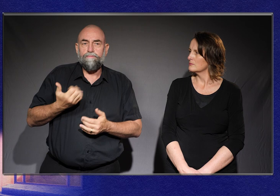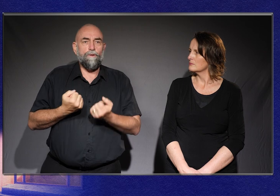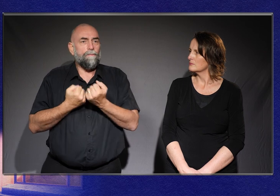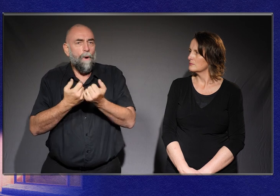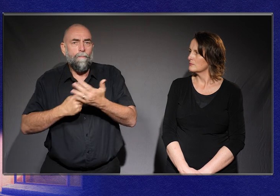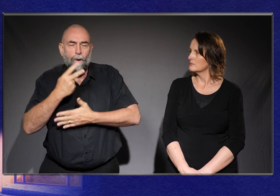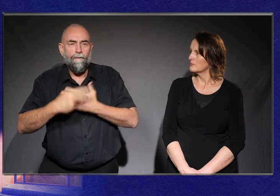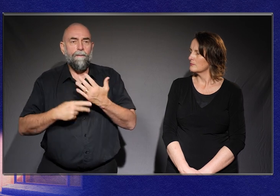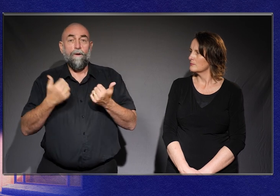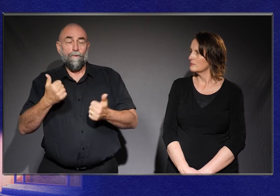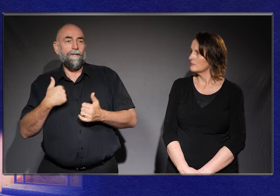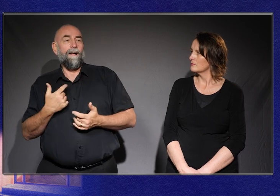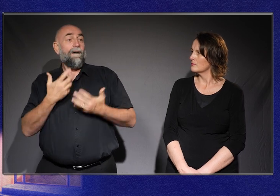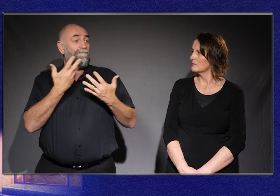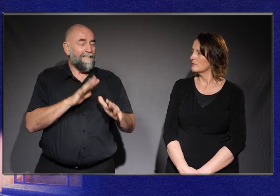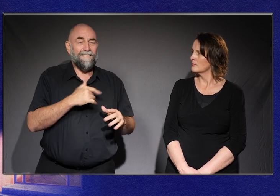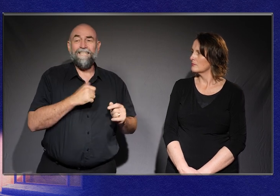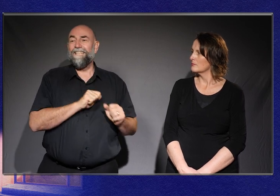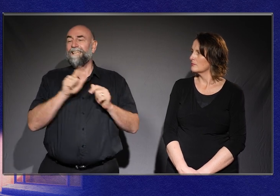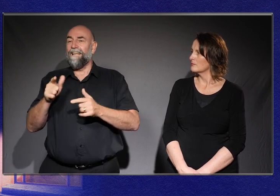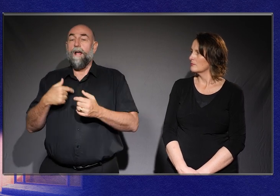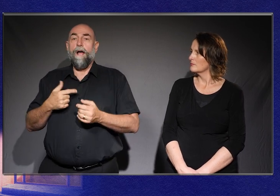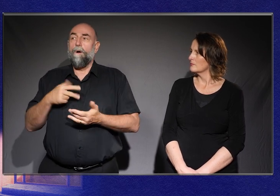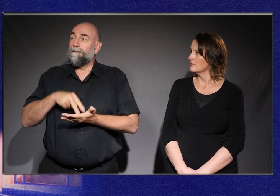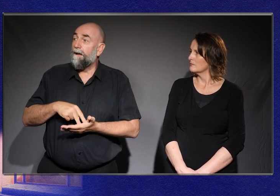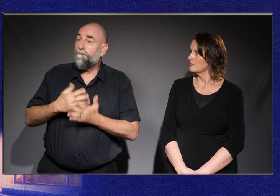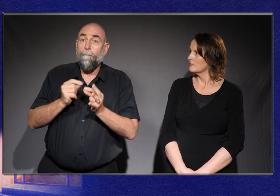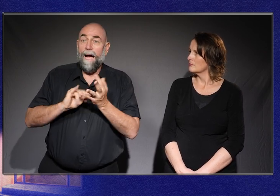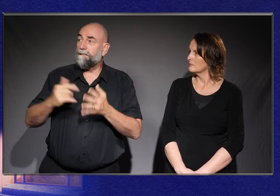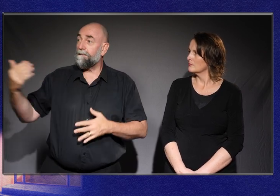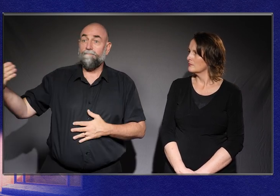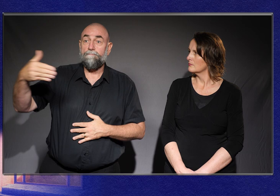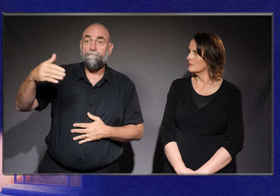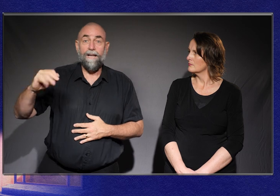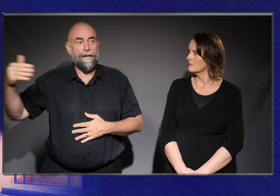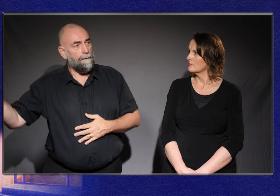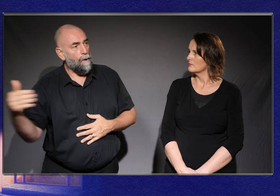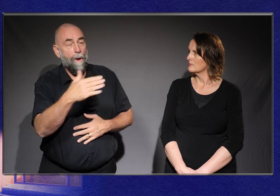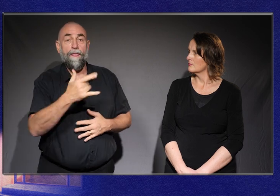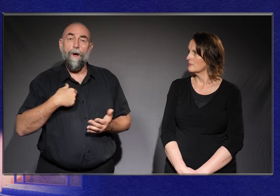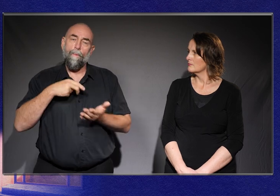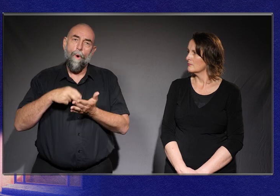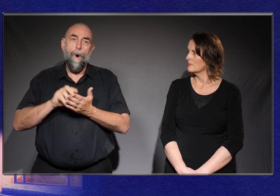But then I walk out. I can't get the bus; the bus won’t stop for me. So, I gotta walk home. And then the name calling starts, and it happens again, and again.